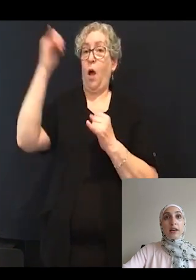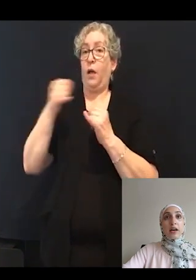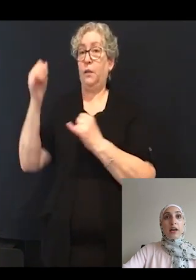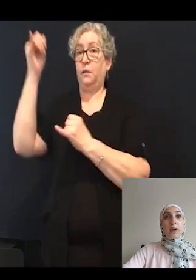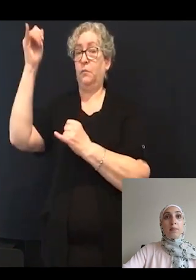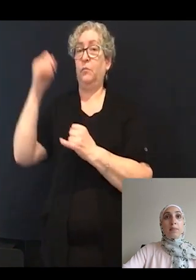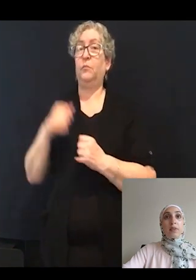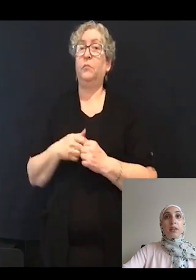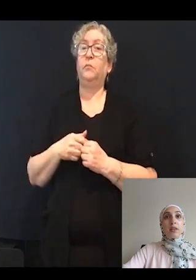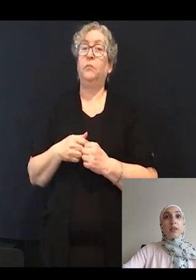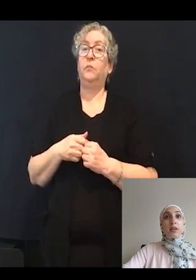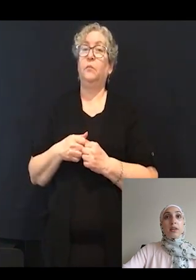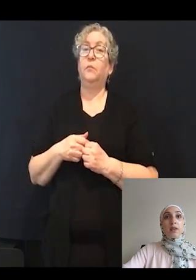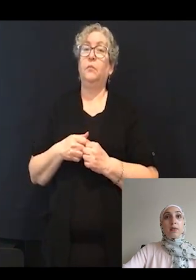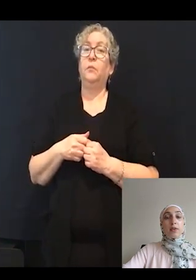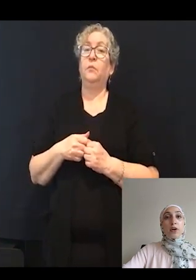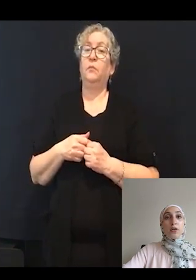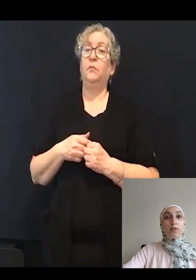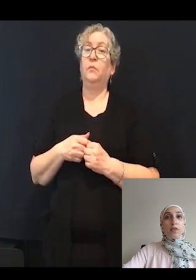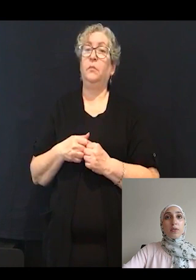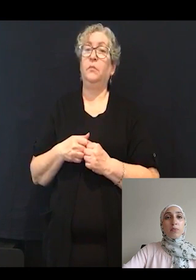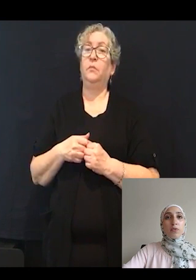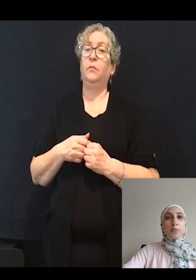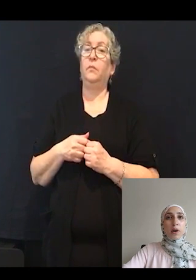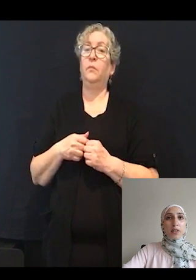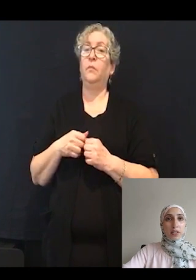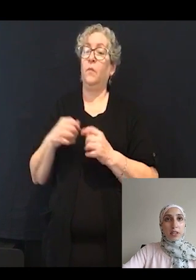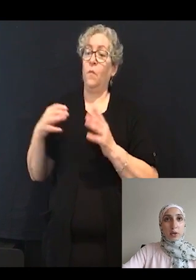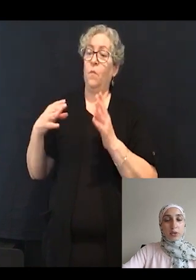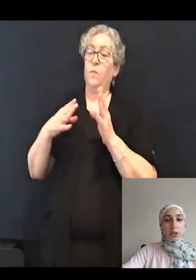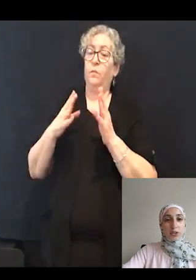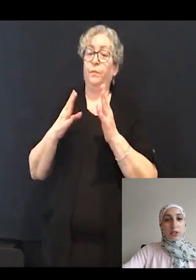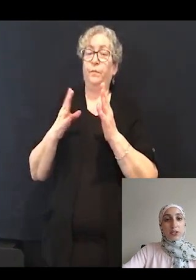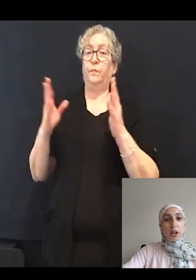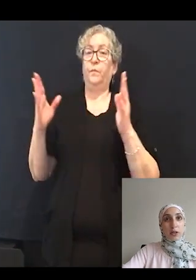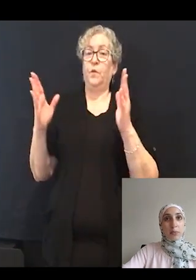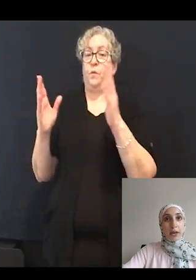the curve moves modestly closer to the solid black line,